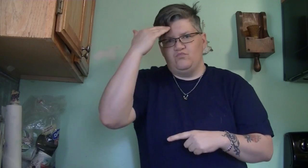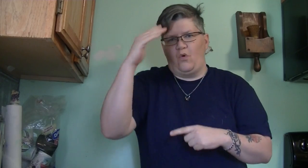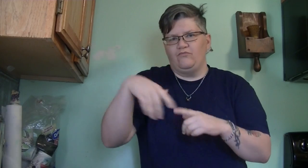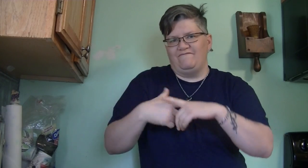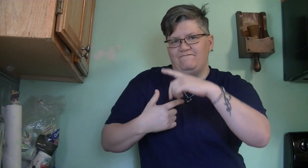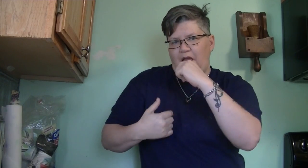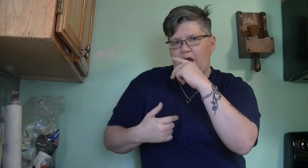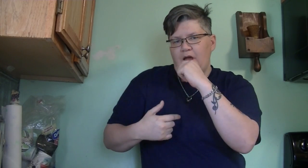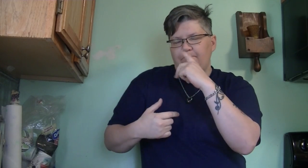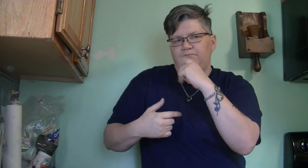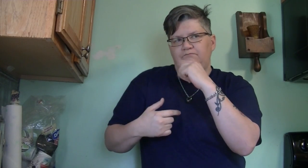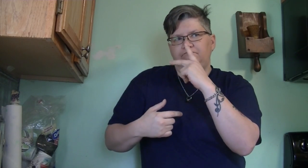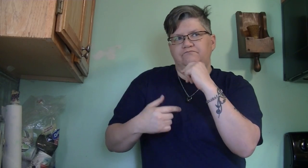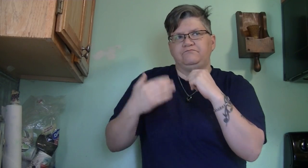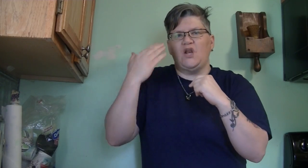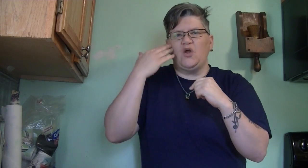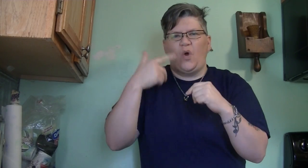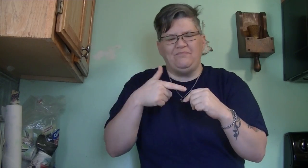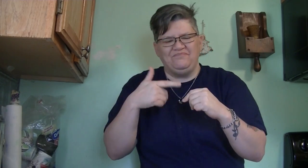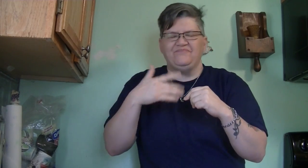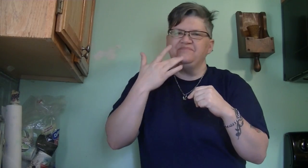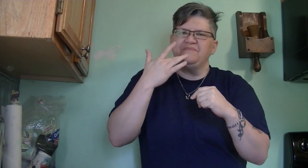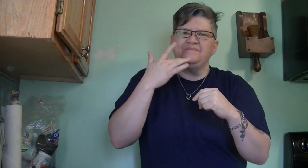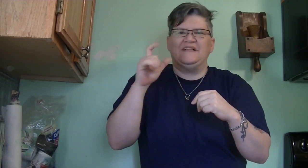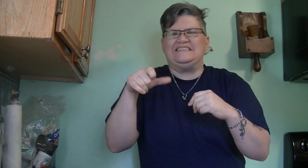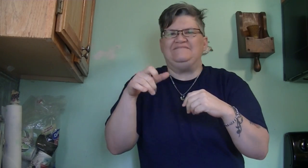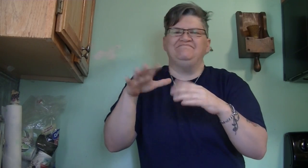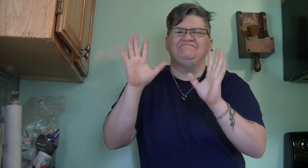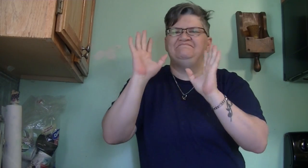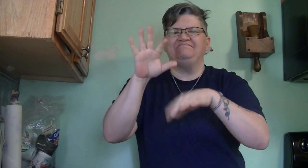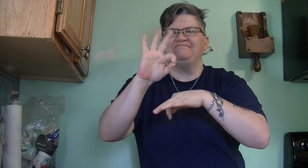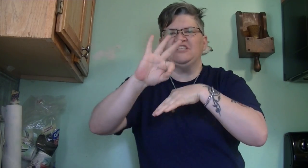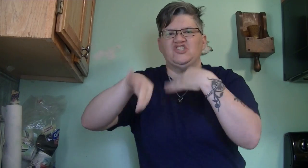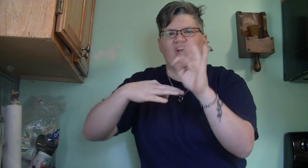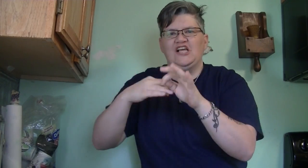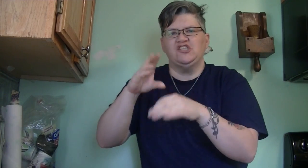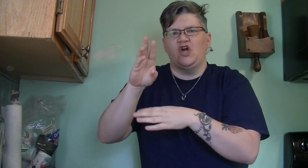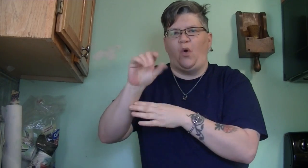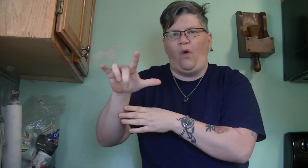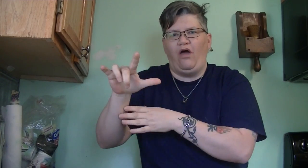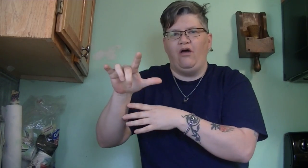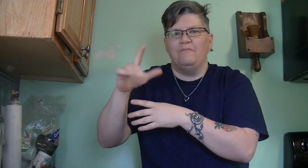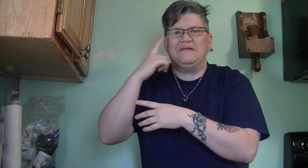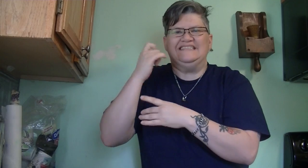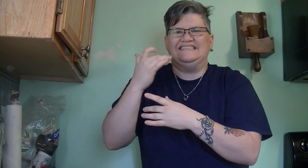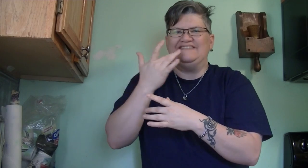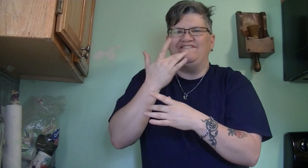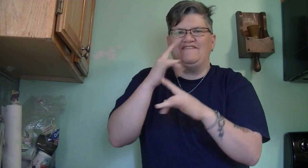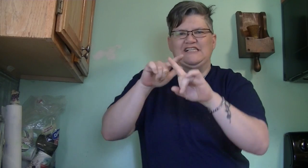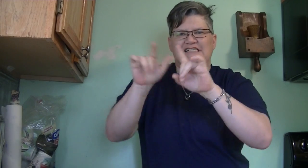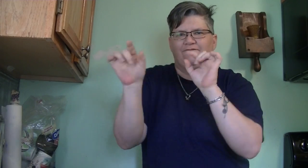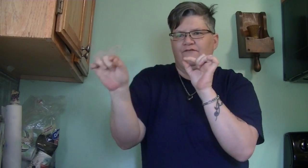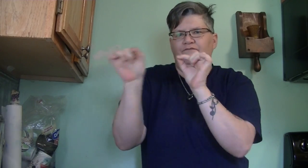When you're vaping and you know the flavor isn't there anymore and you change the coil because the flavor is different